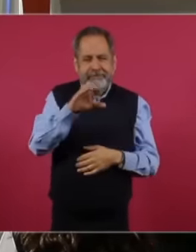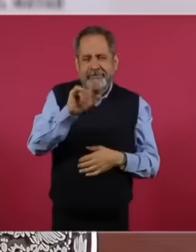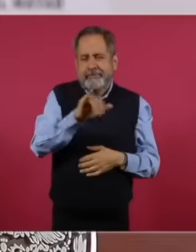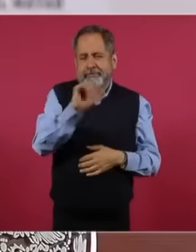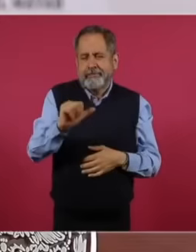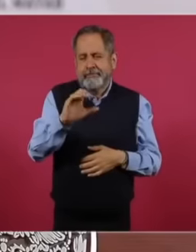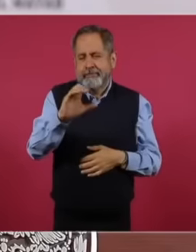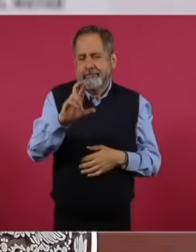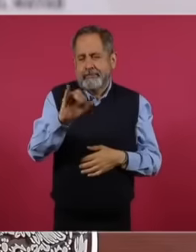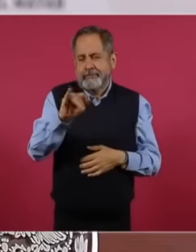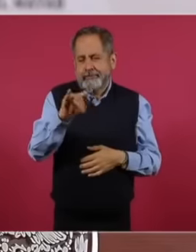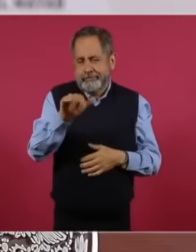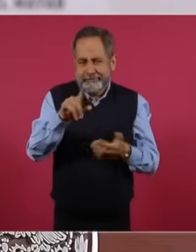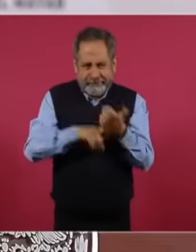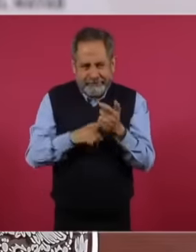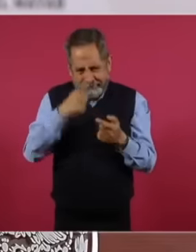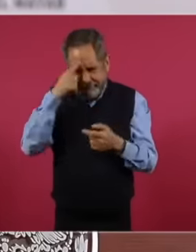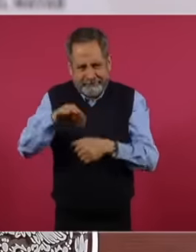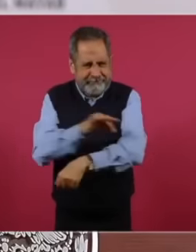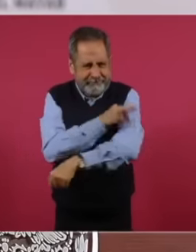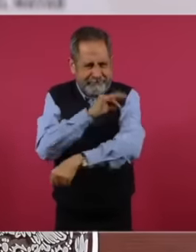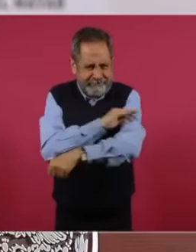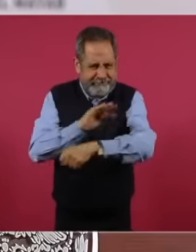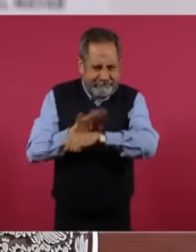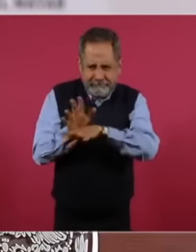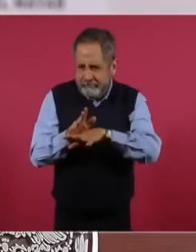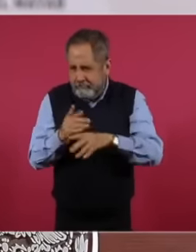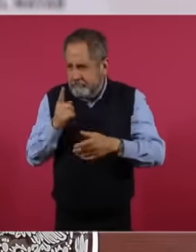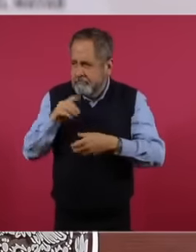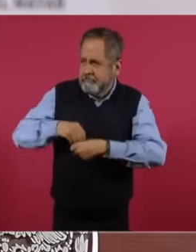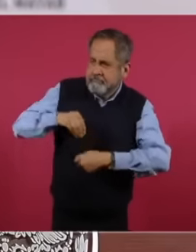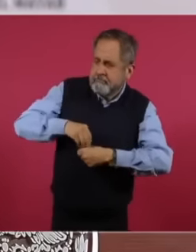the evaluation of vaccines against covid is considered one of the highest standards